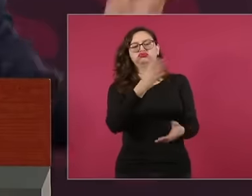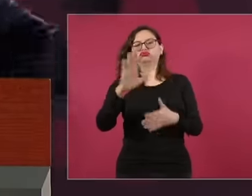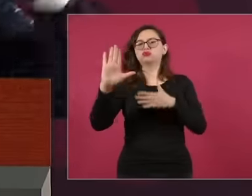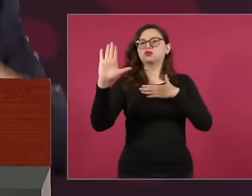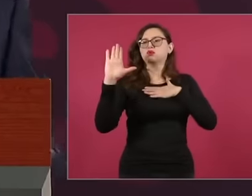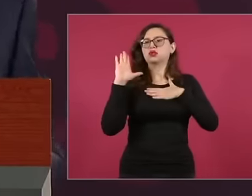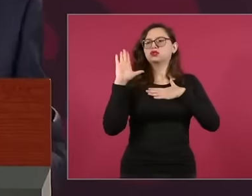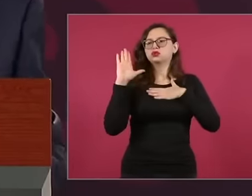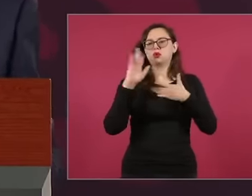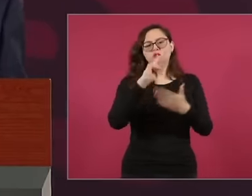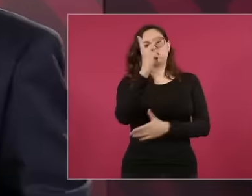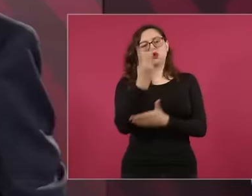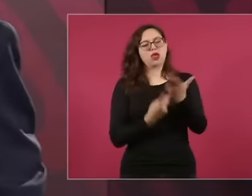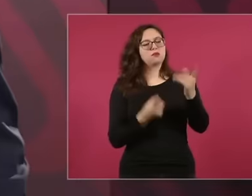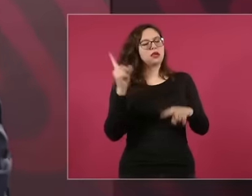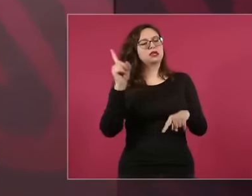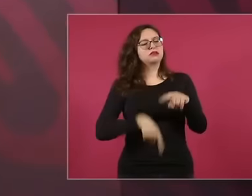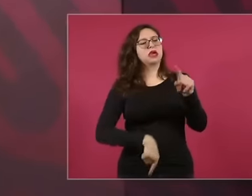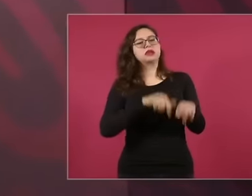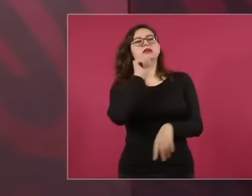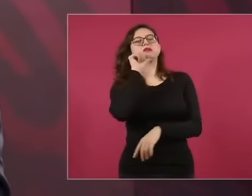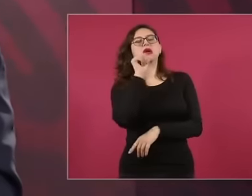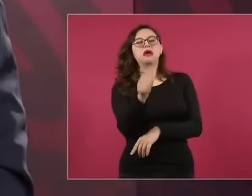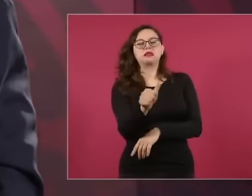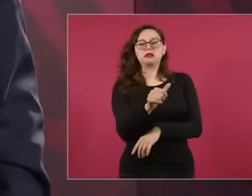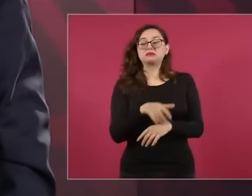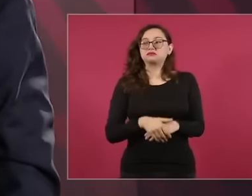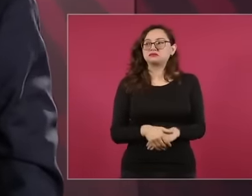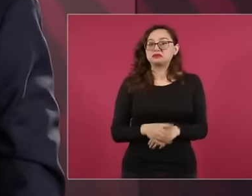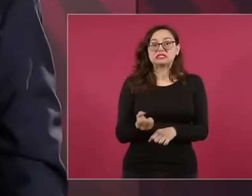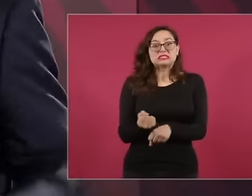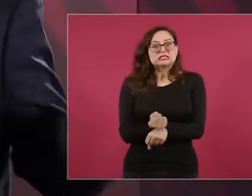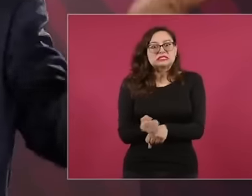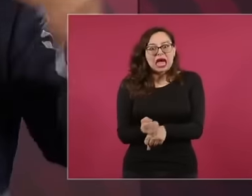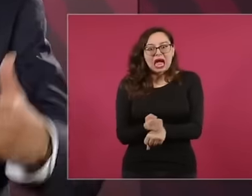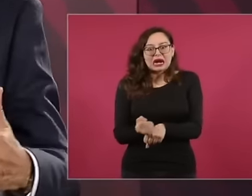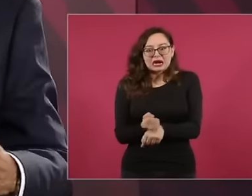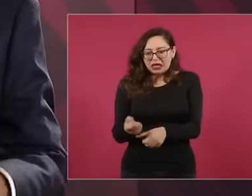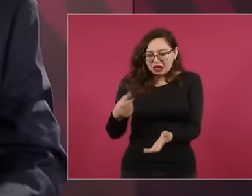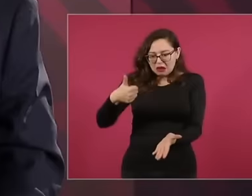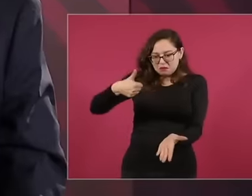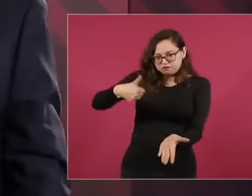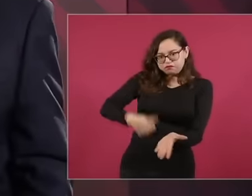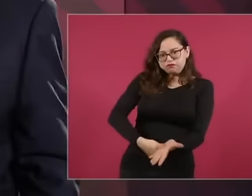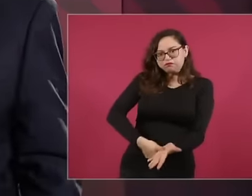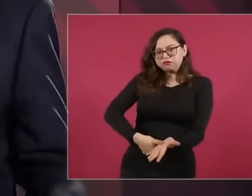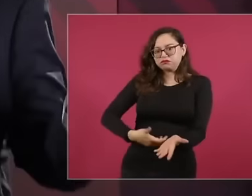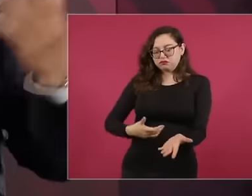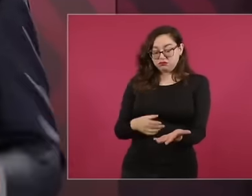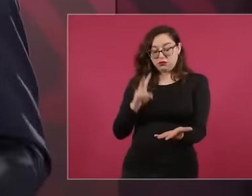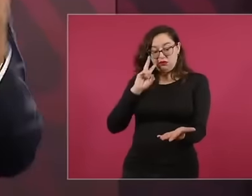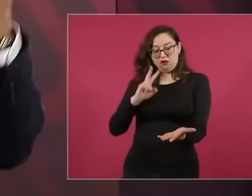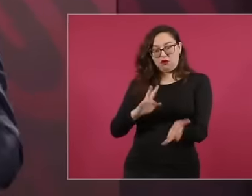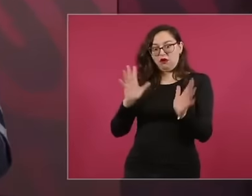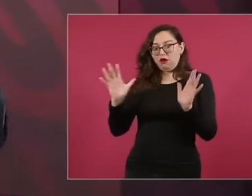were wrong if we had said that we were not in favor